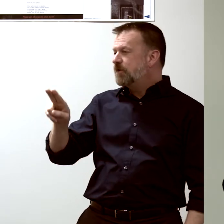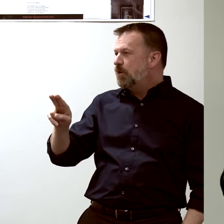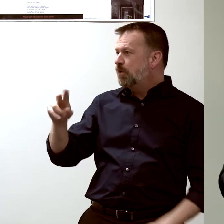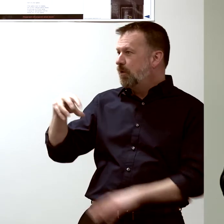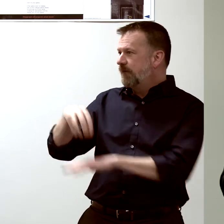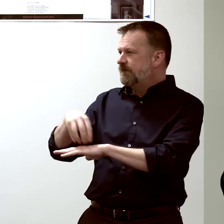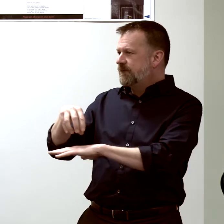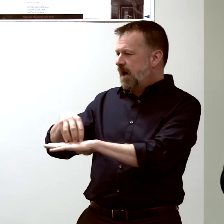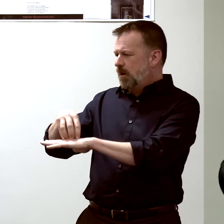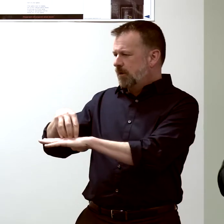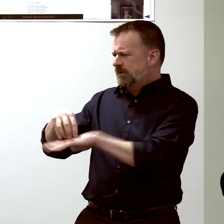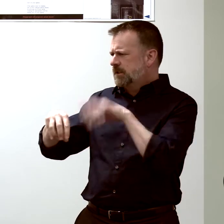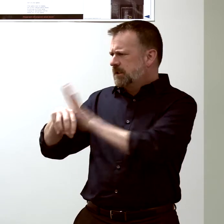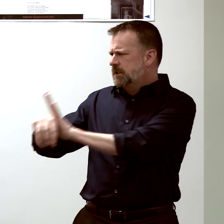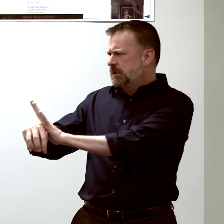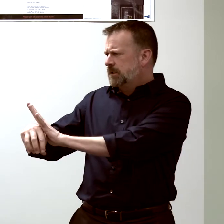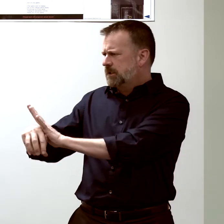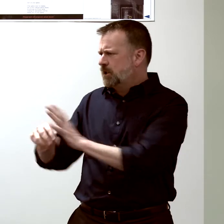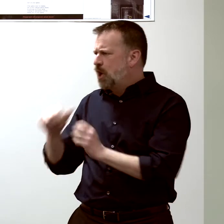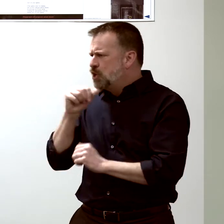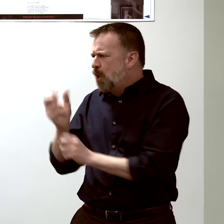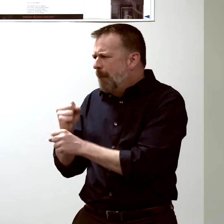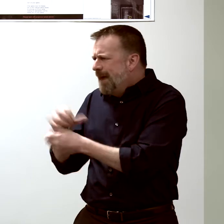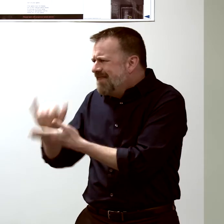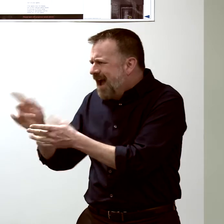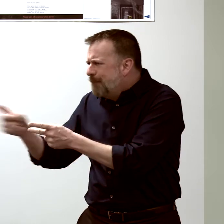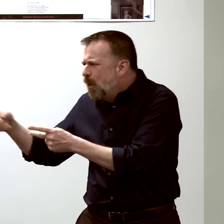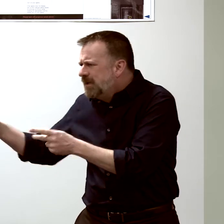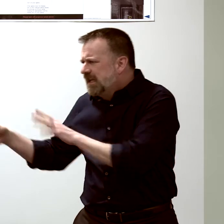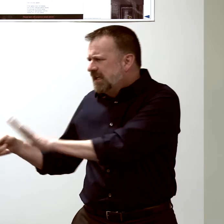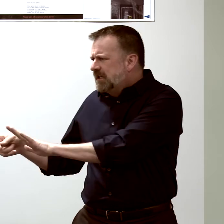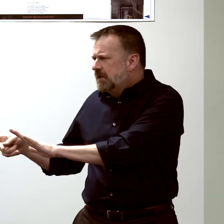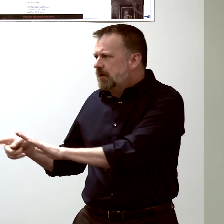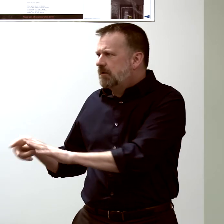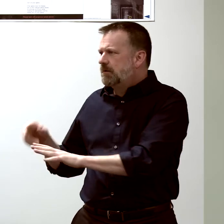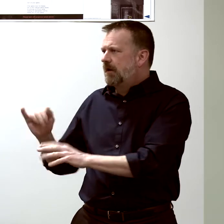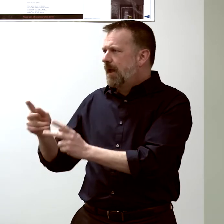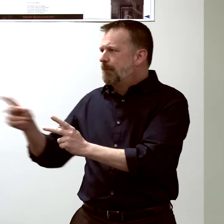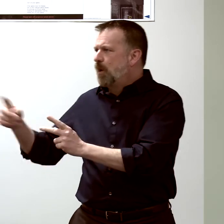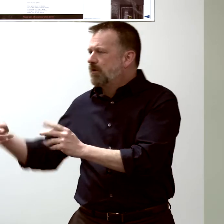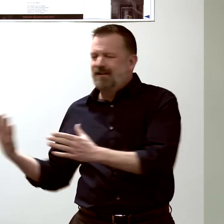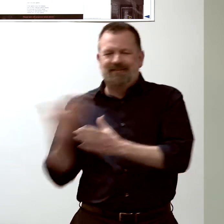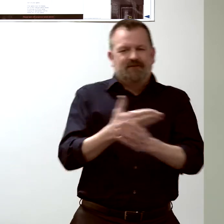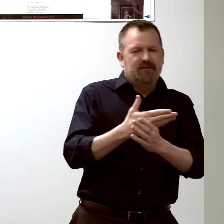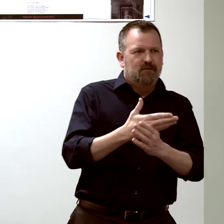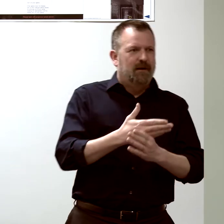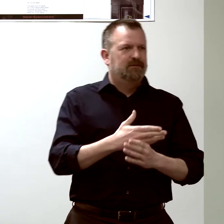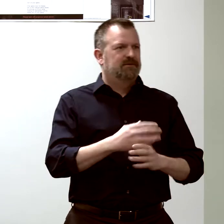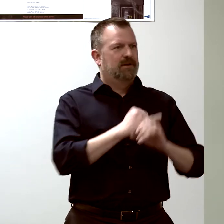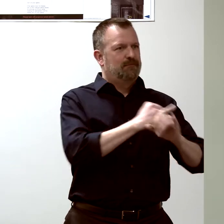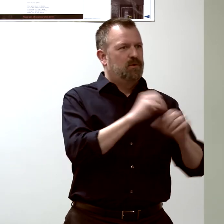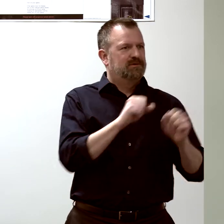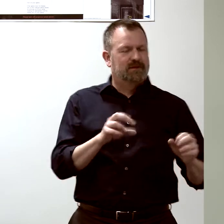from making this protein which interferes with how the body responds to the immune system?